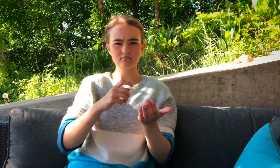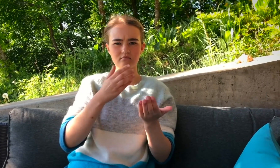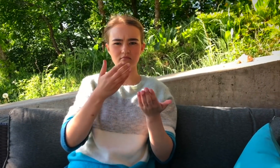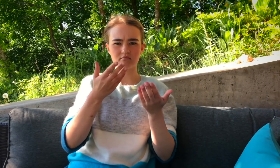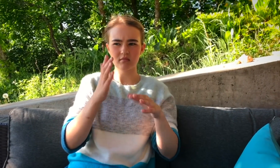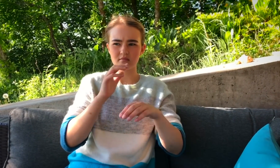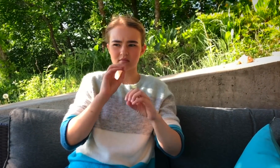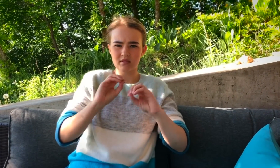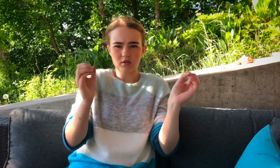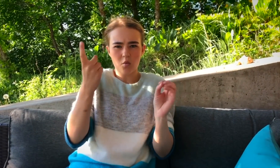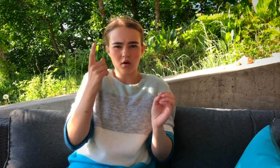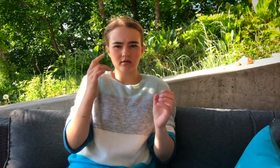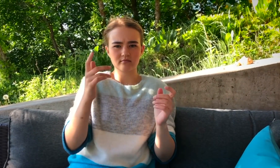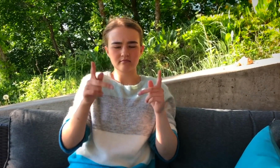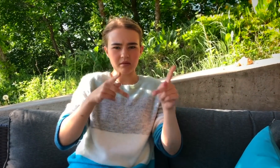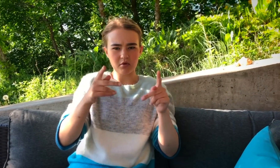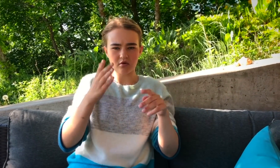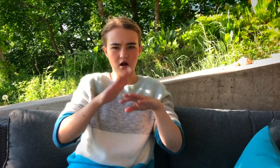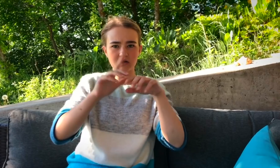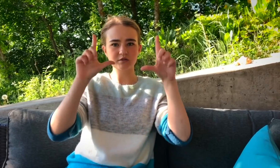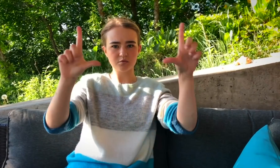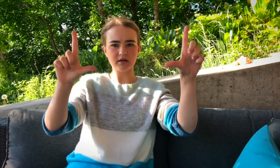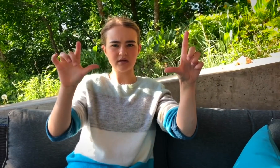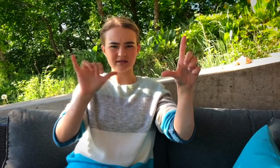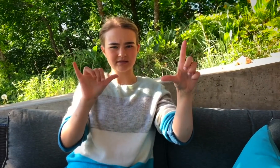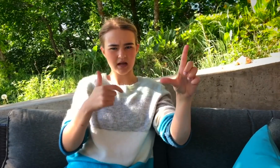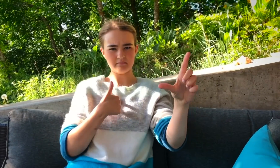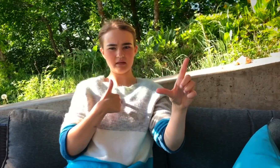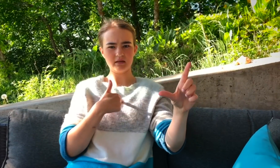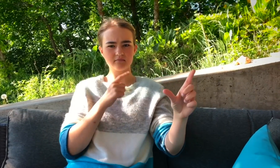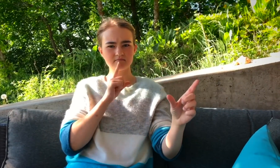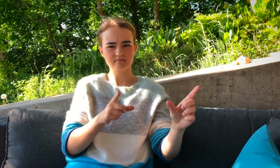I NOTICED THAT THERE WAS NO ONE ON SCREEN LIKE ME.